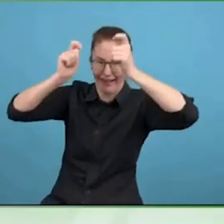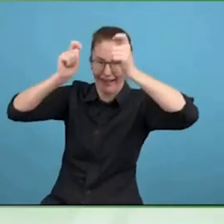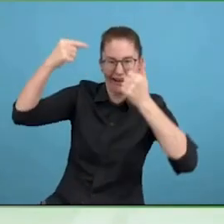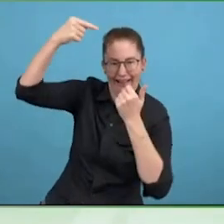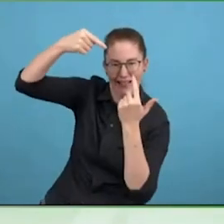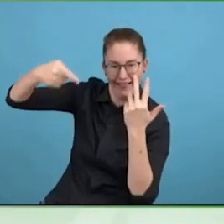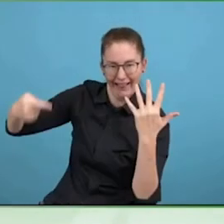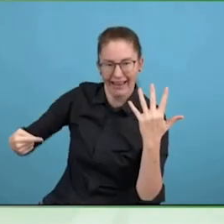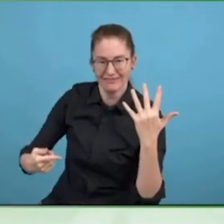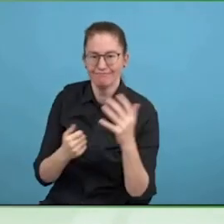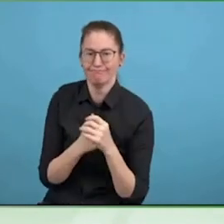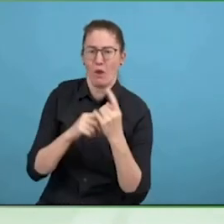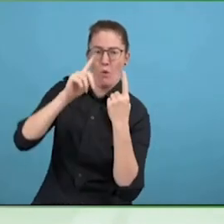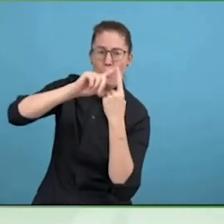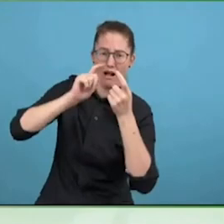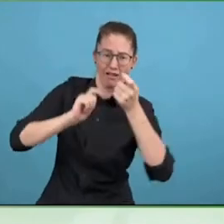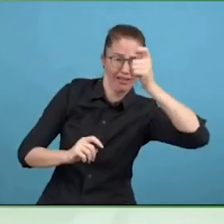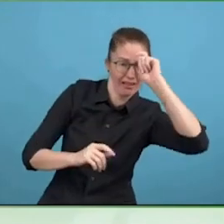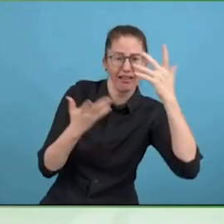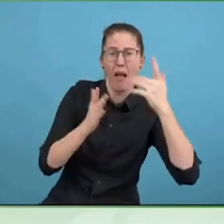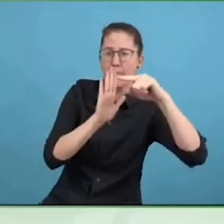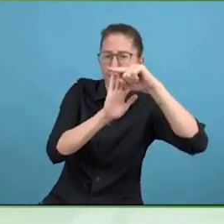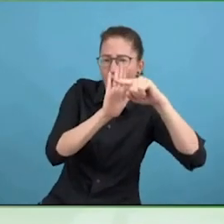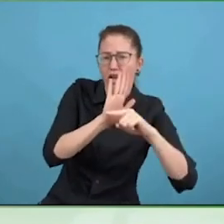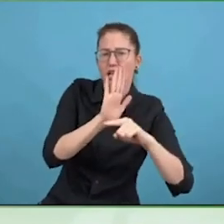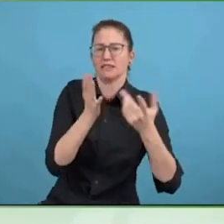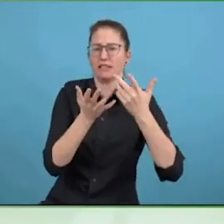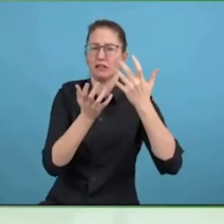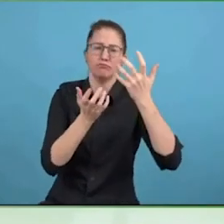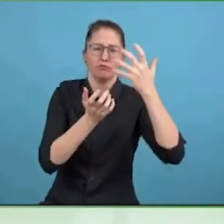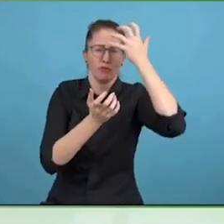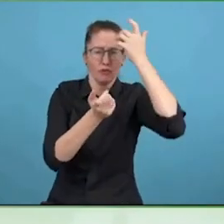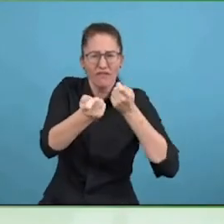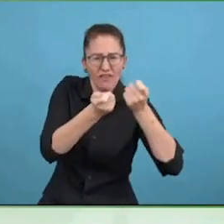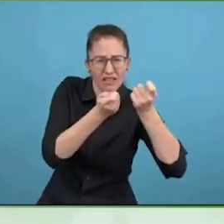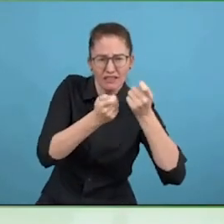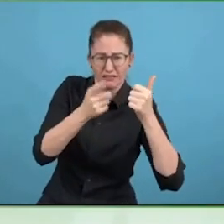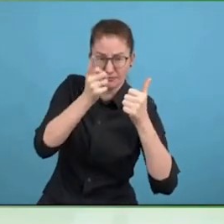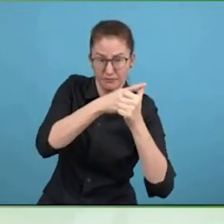companies and also you are part of value 500 and we hope boost with